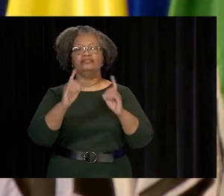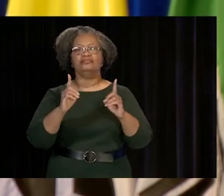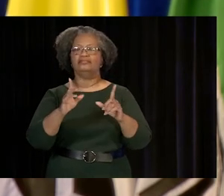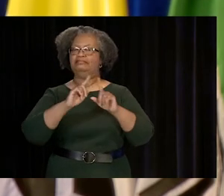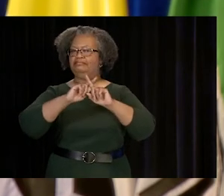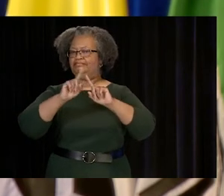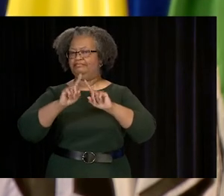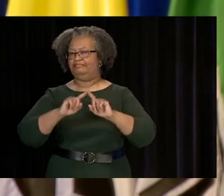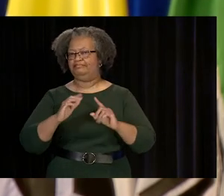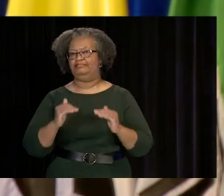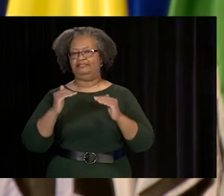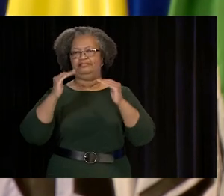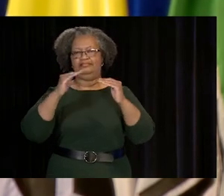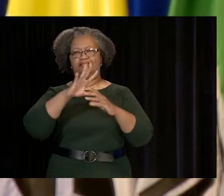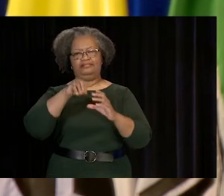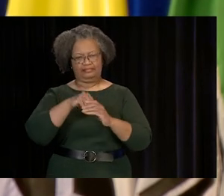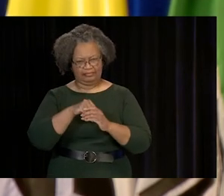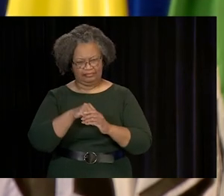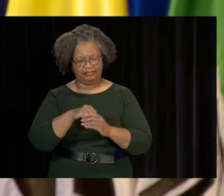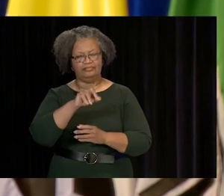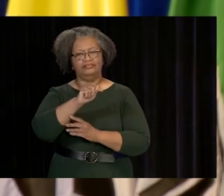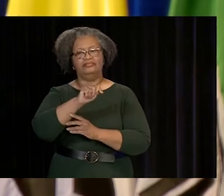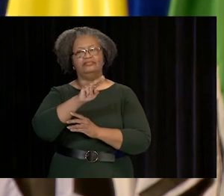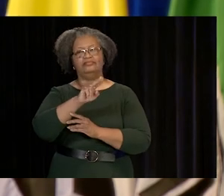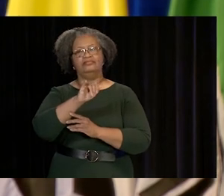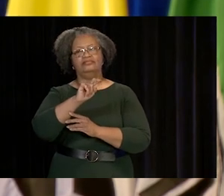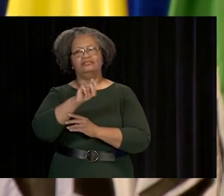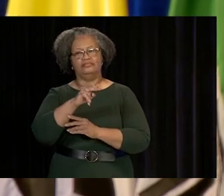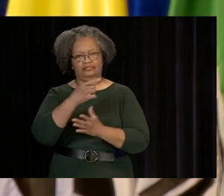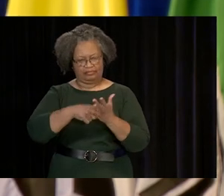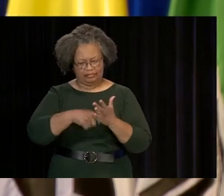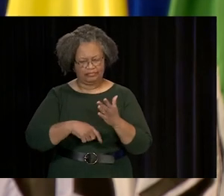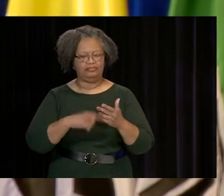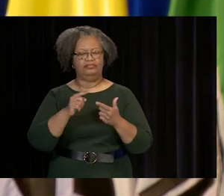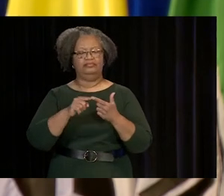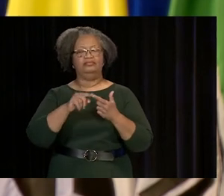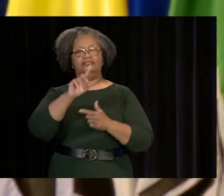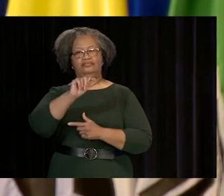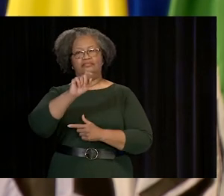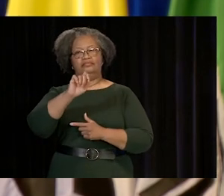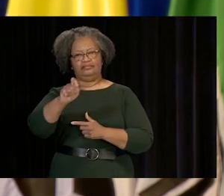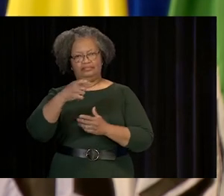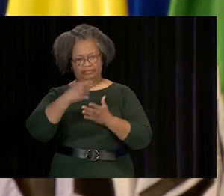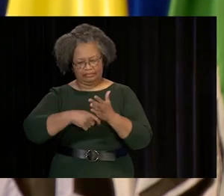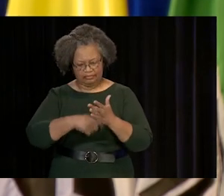AND MANY OTHER THINGS THAT GO ALONG WITH RUNNING AN OPERATION LIKE THIS.